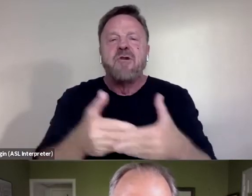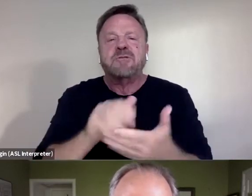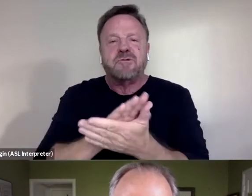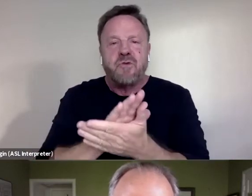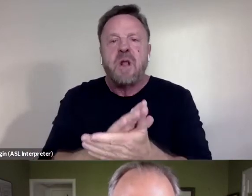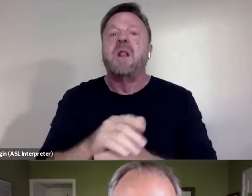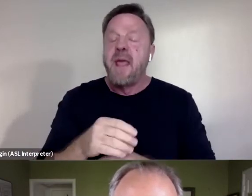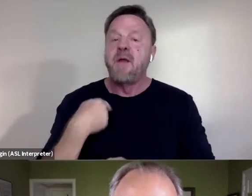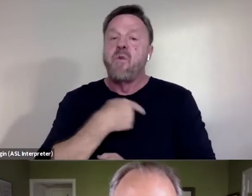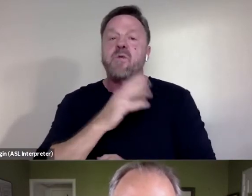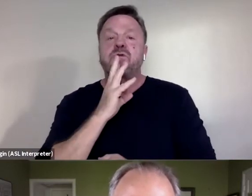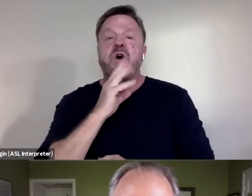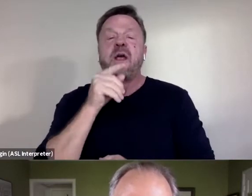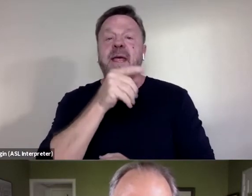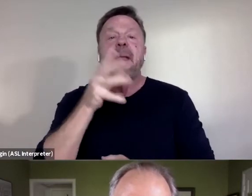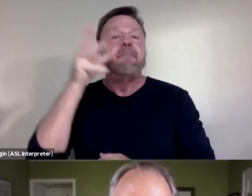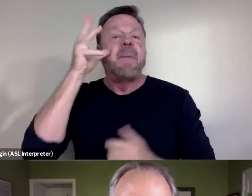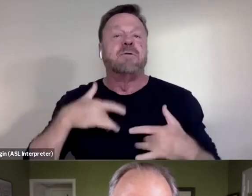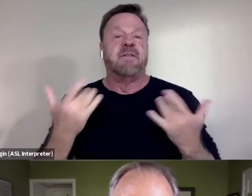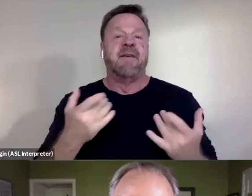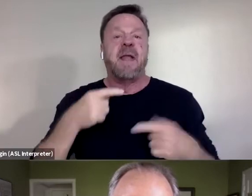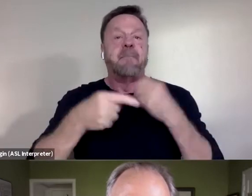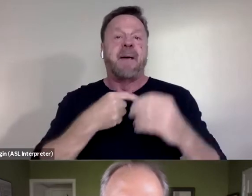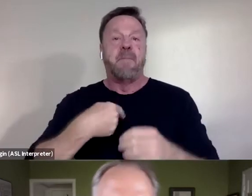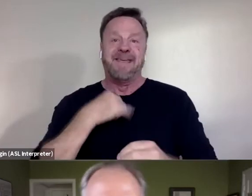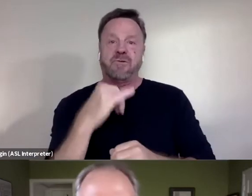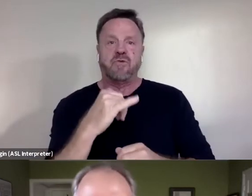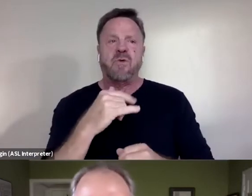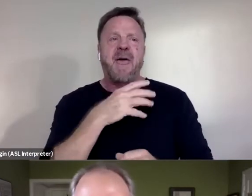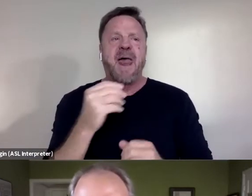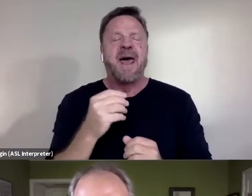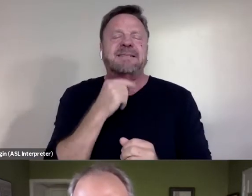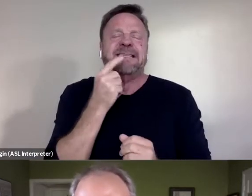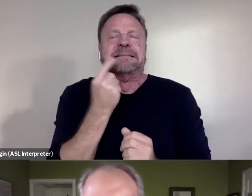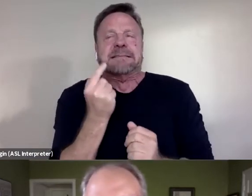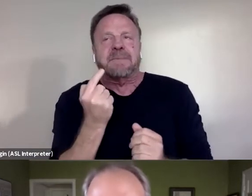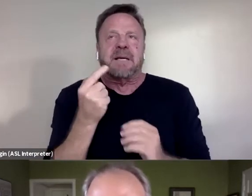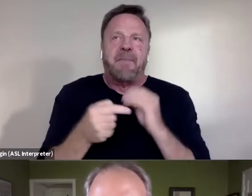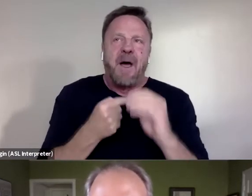at about Me Too and I alluded to having my own Me Too story about Russell Simmons.